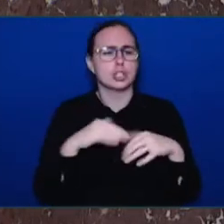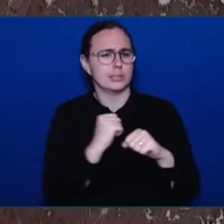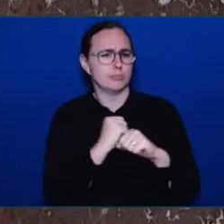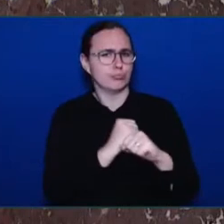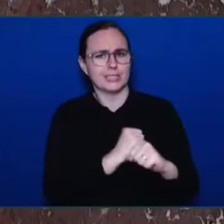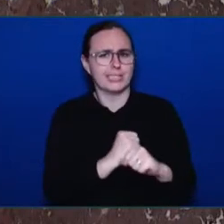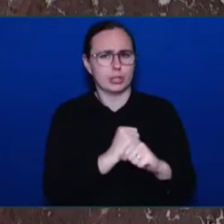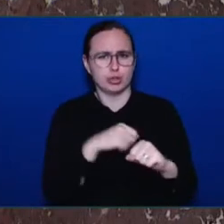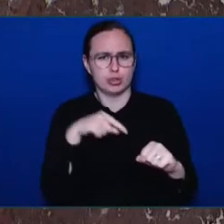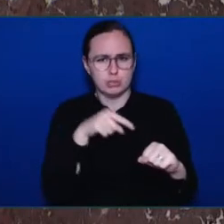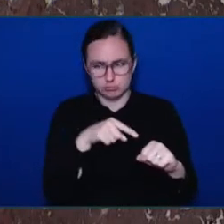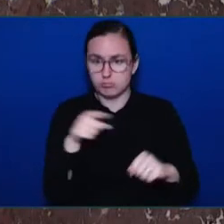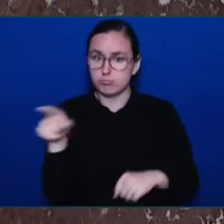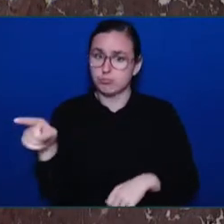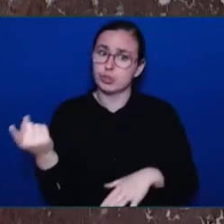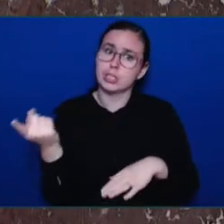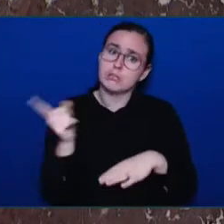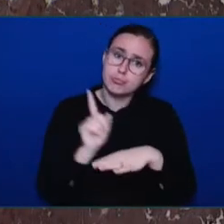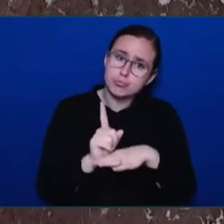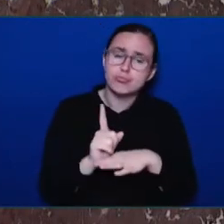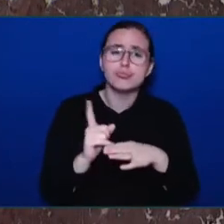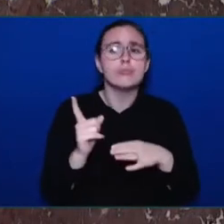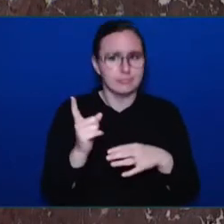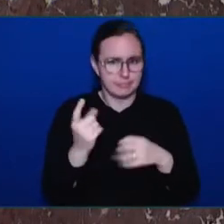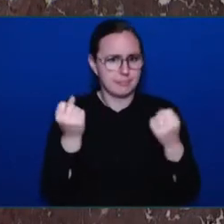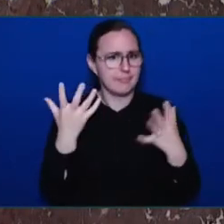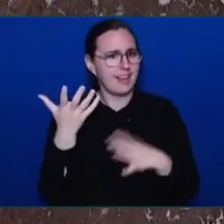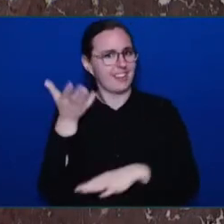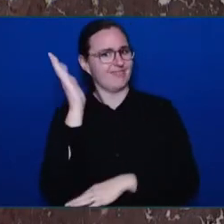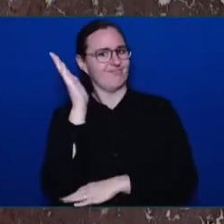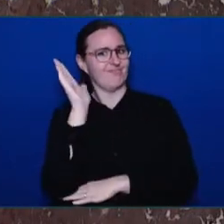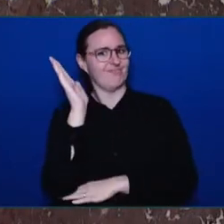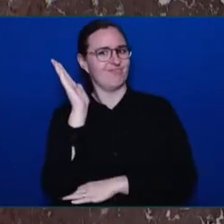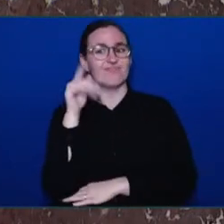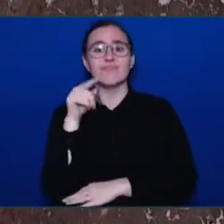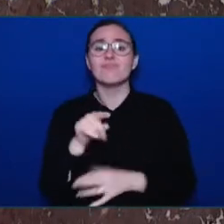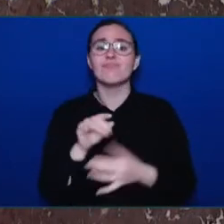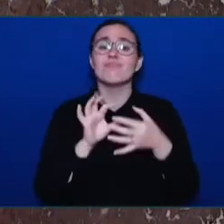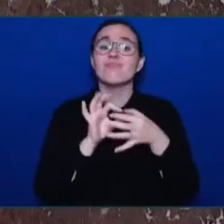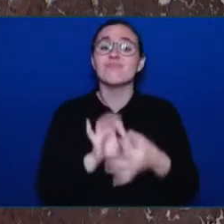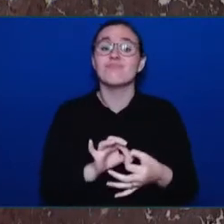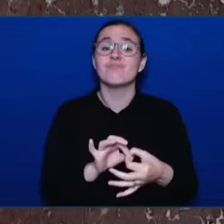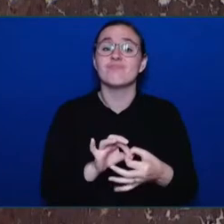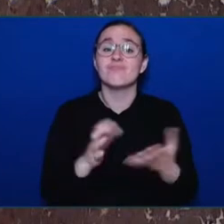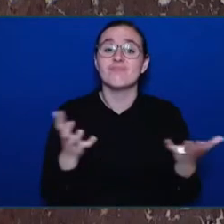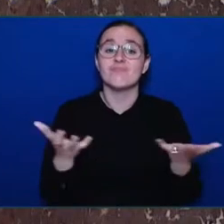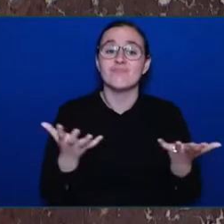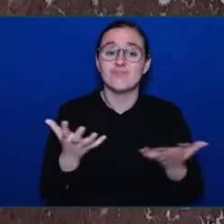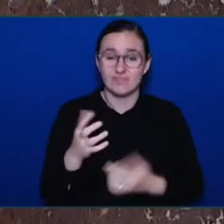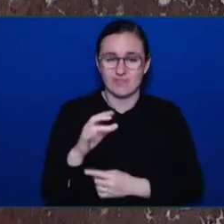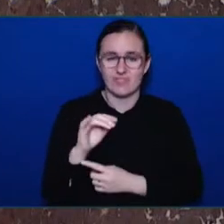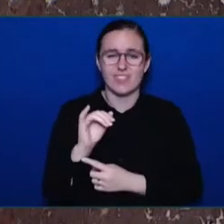patron, Iona Campagnolo. The lectures are only one of the centre's bright lights.